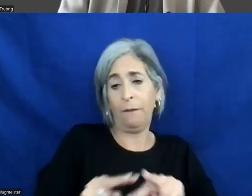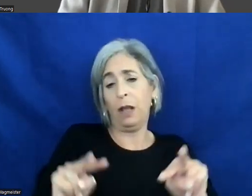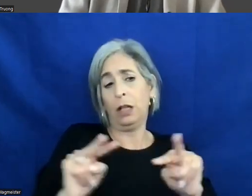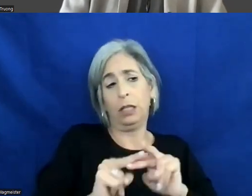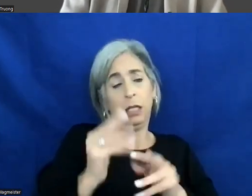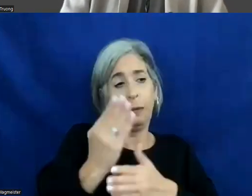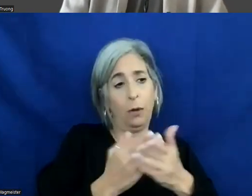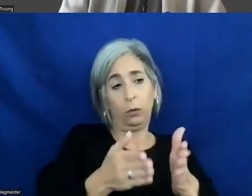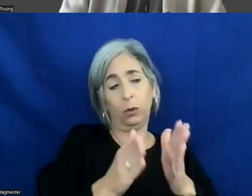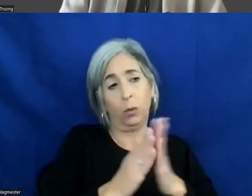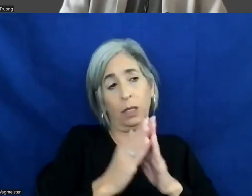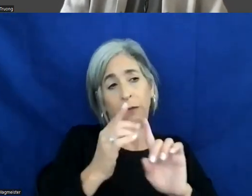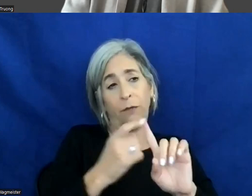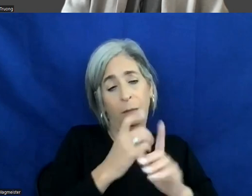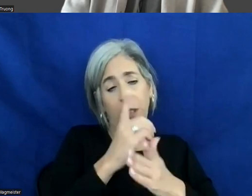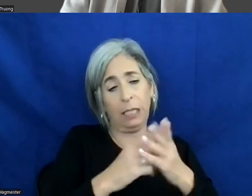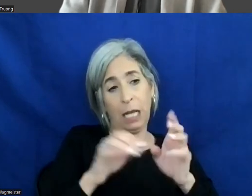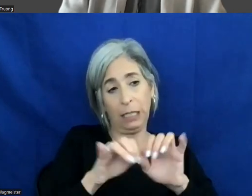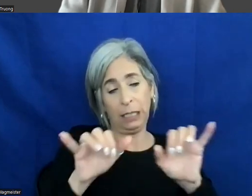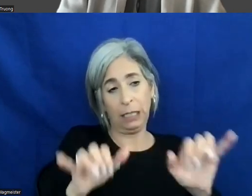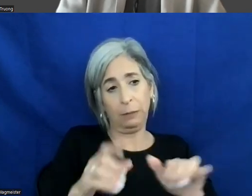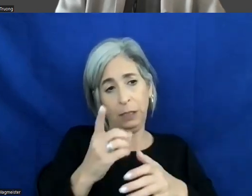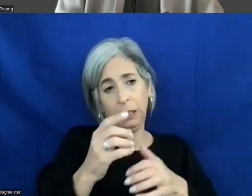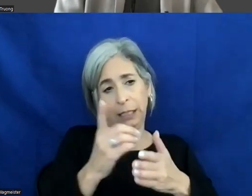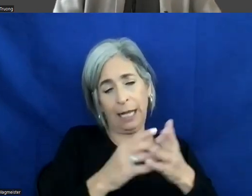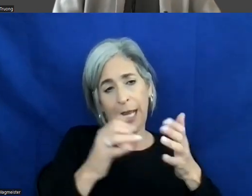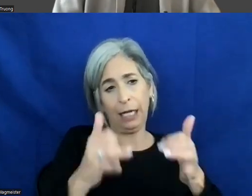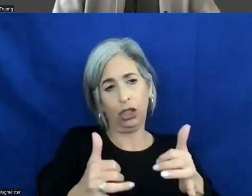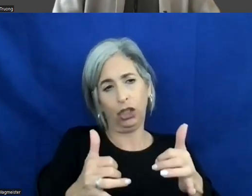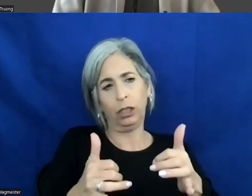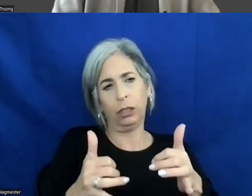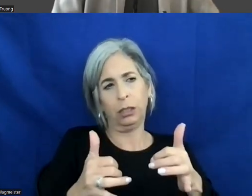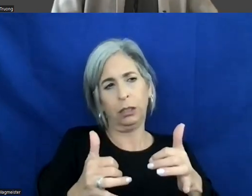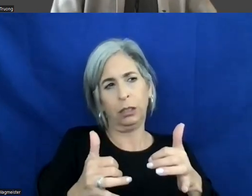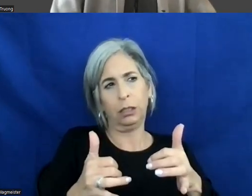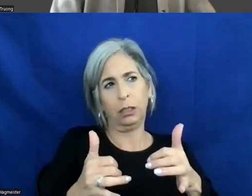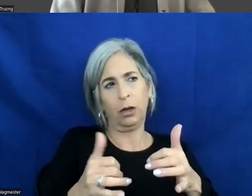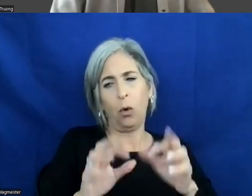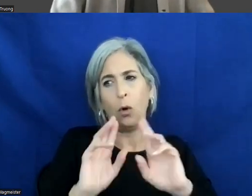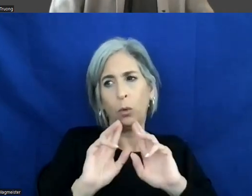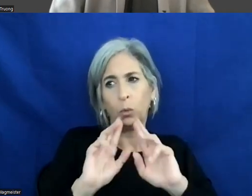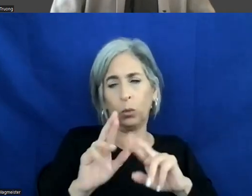coming from design system, designer proactively building up and reactively collecting feedback